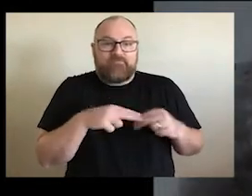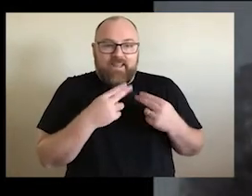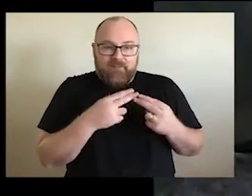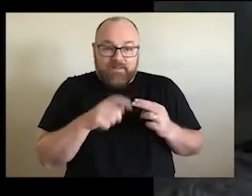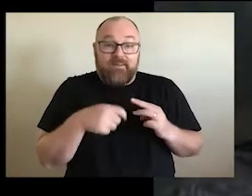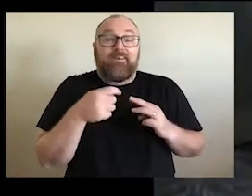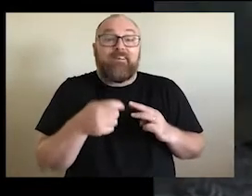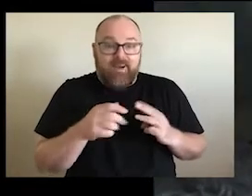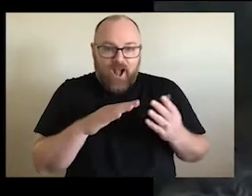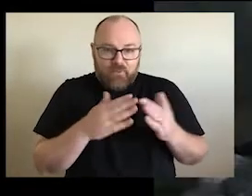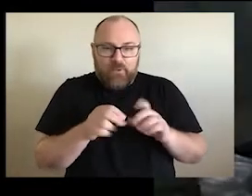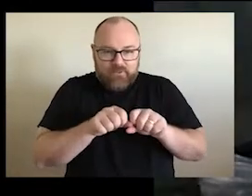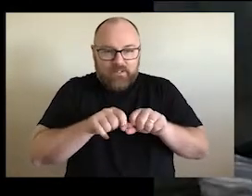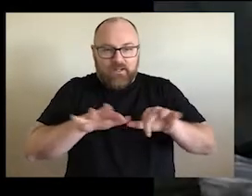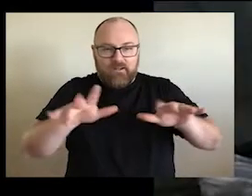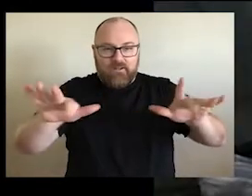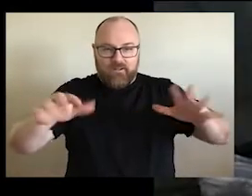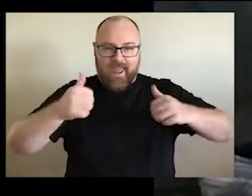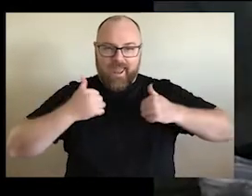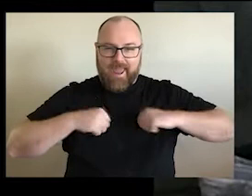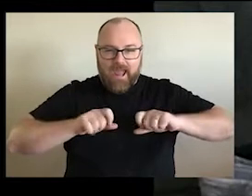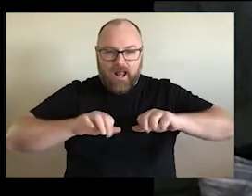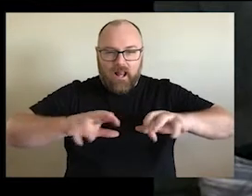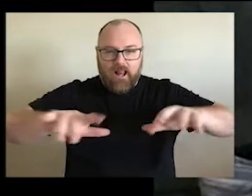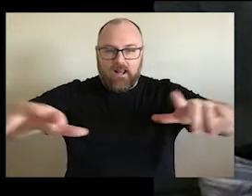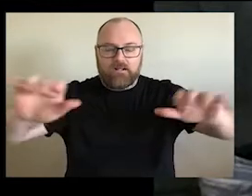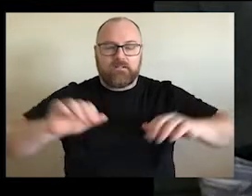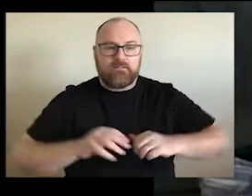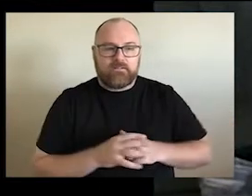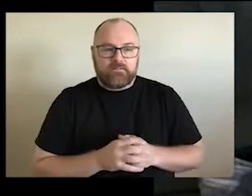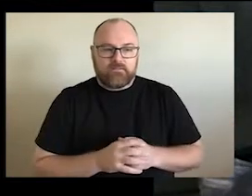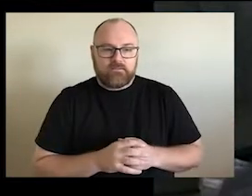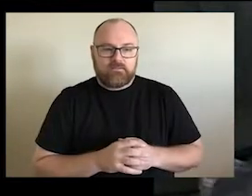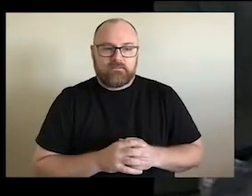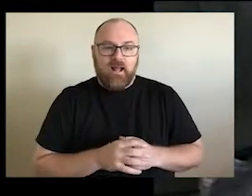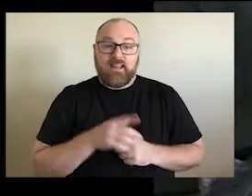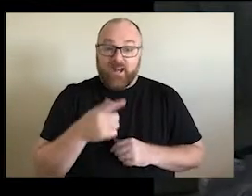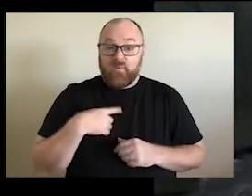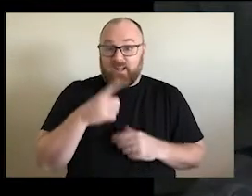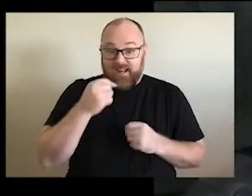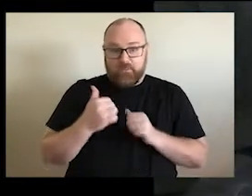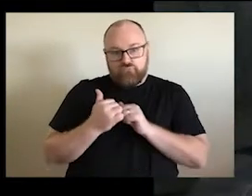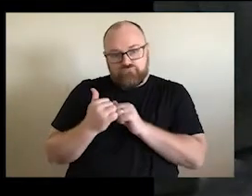And I think that once that has started to happen and as we unite more with our non-Aboriginal brothers and sisters.